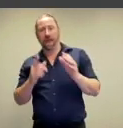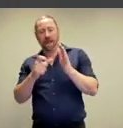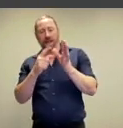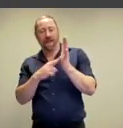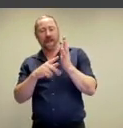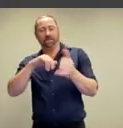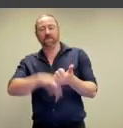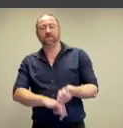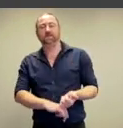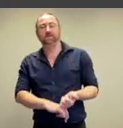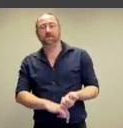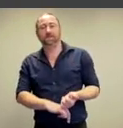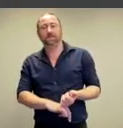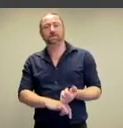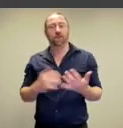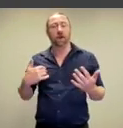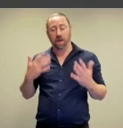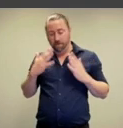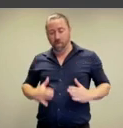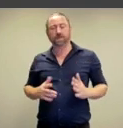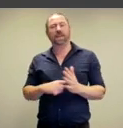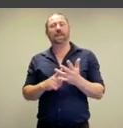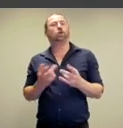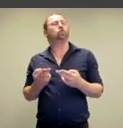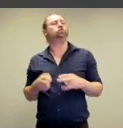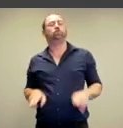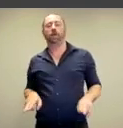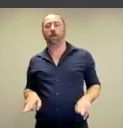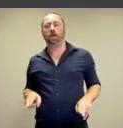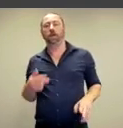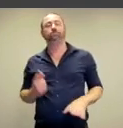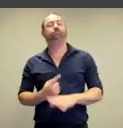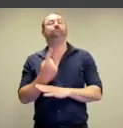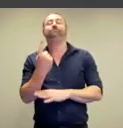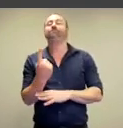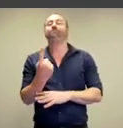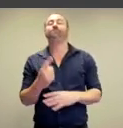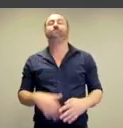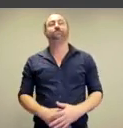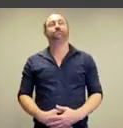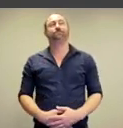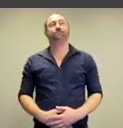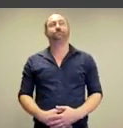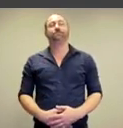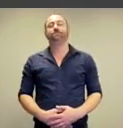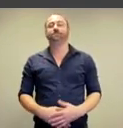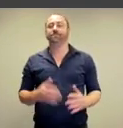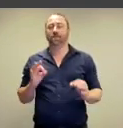canvases, these are neutral bodies